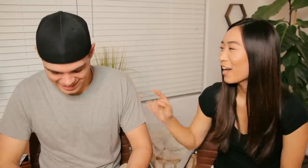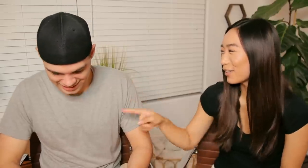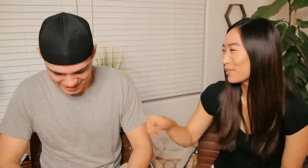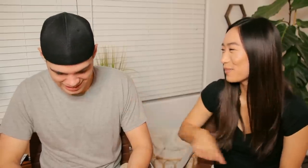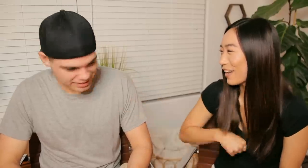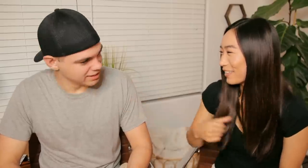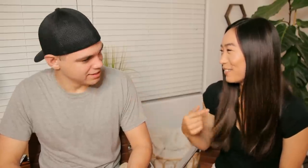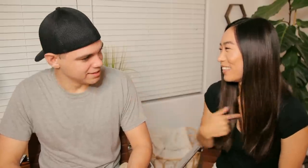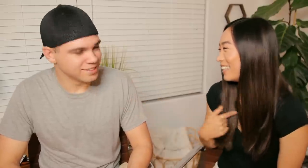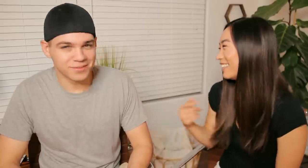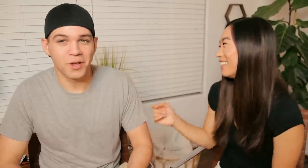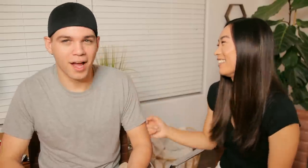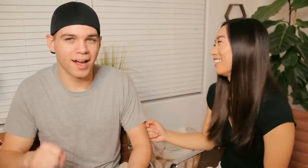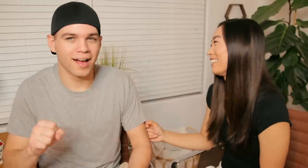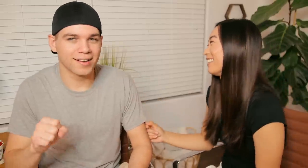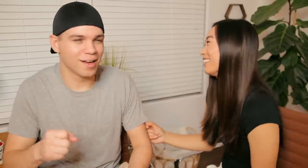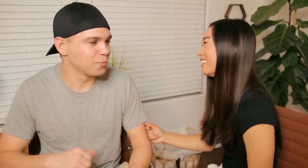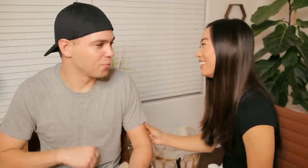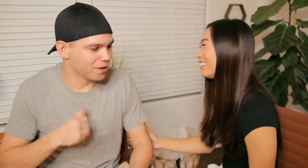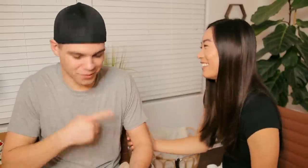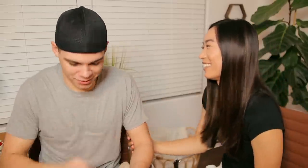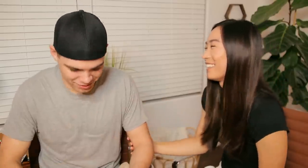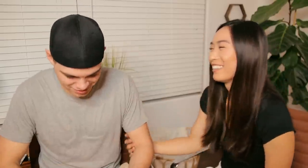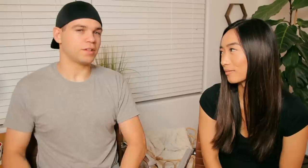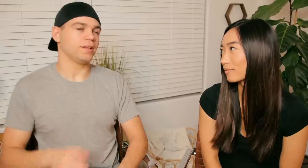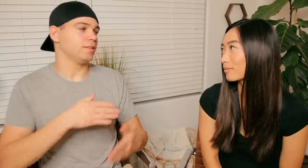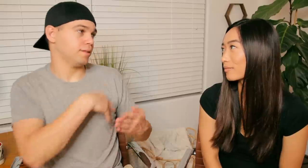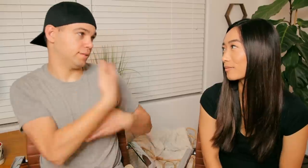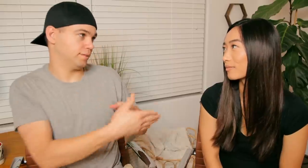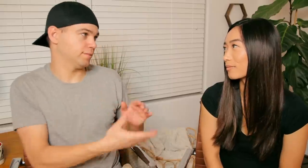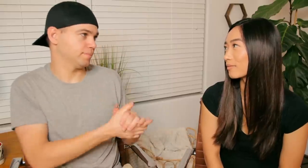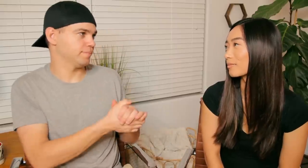E: Are you proud of me? 🥺 R: yeah yeah I'm proud of you Next